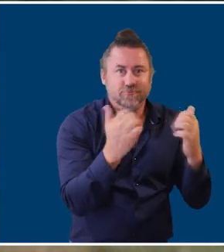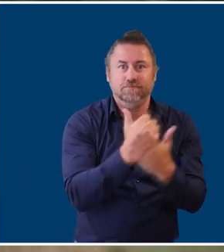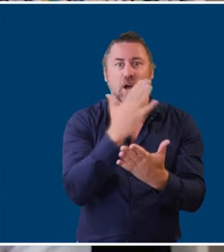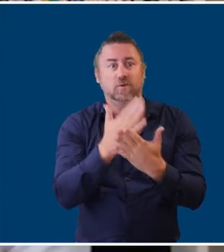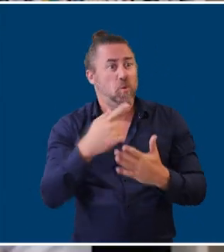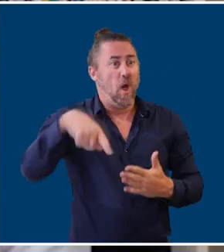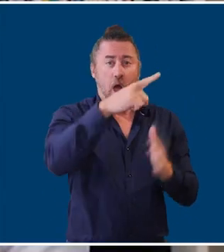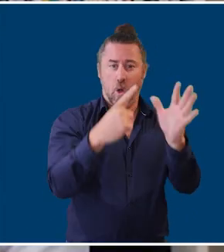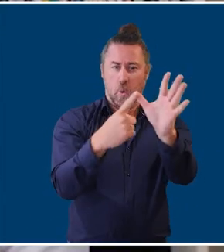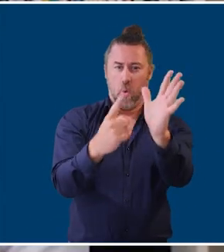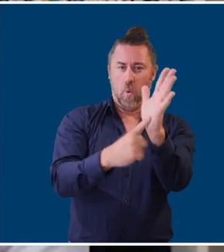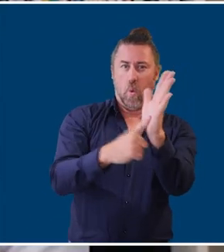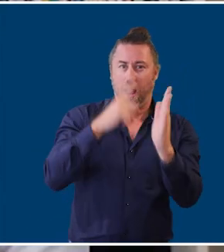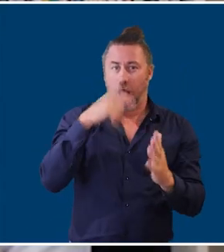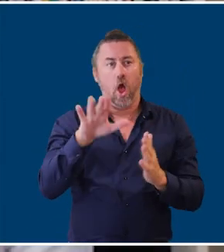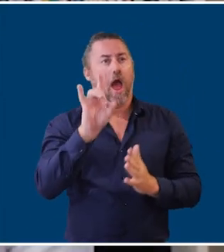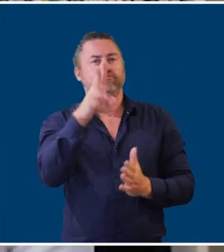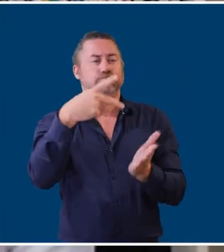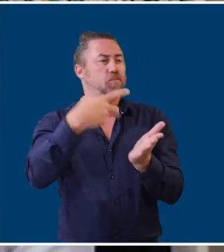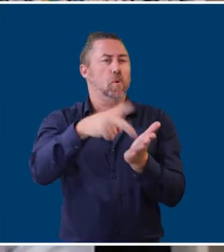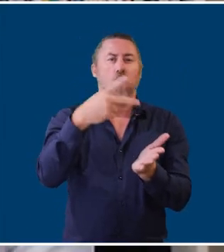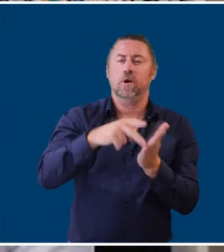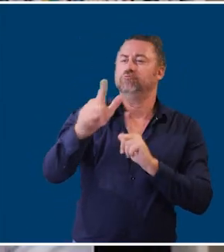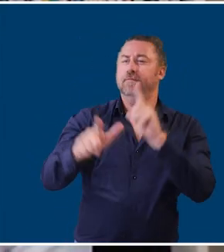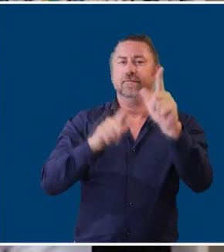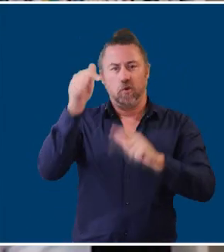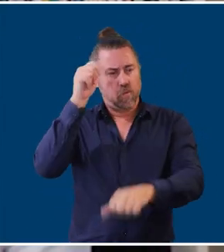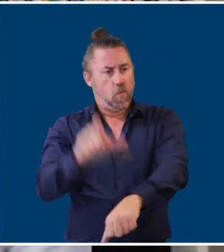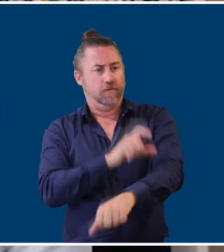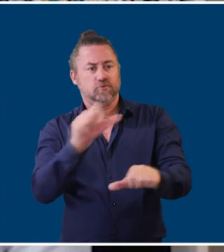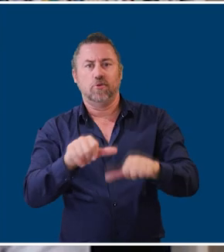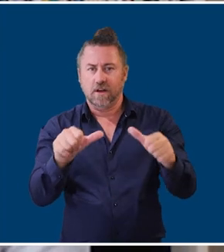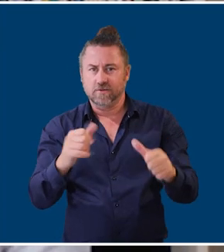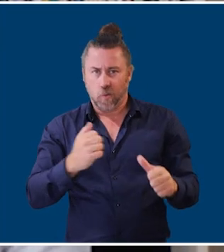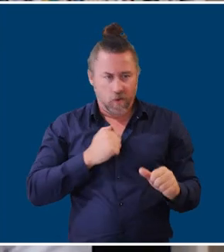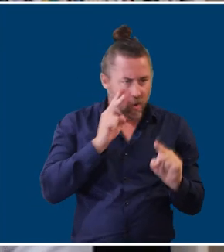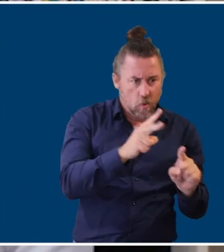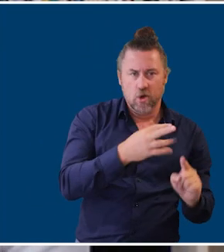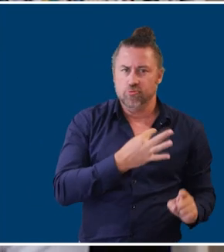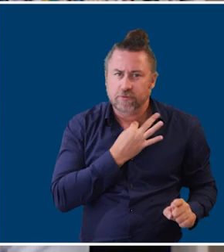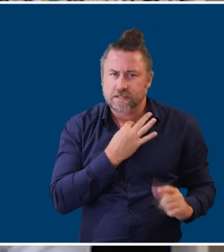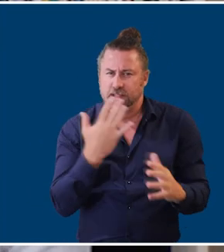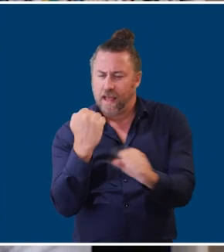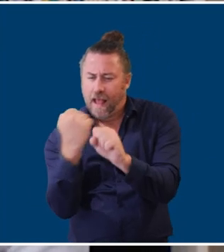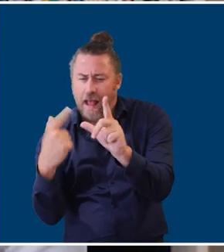making walking a choice for everyday. By using this data and understanding where the gaps are, where the risks are, we can